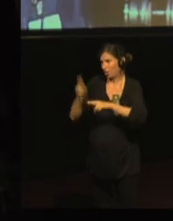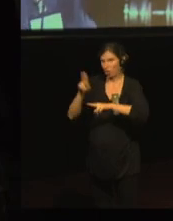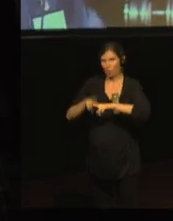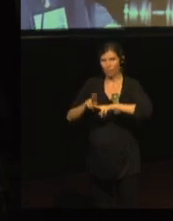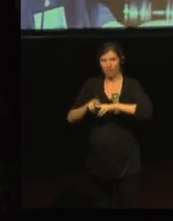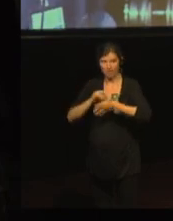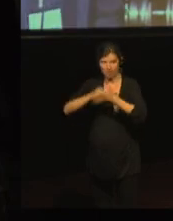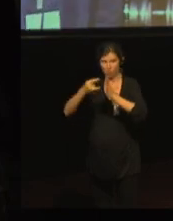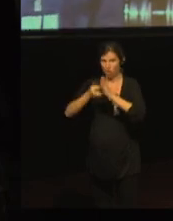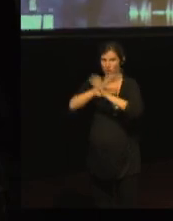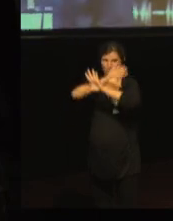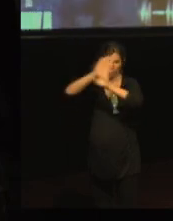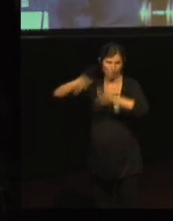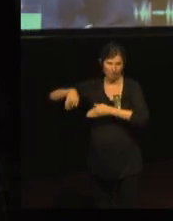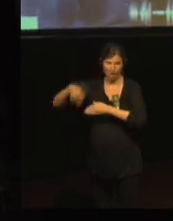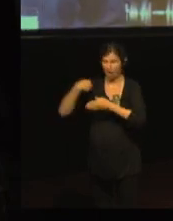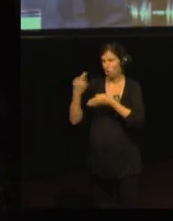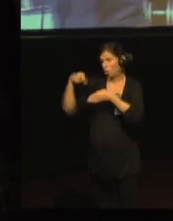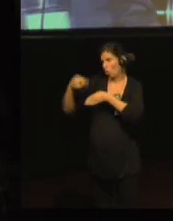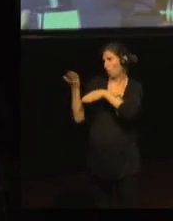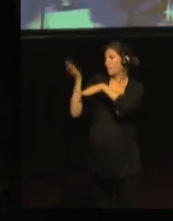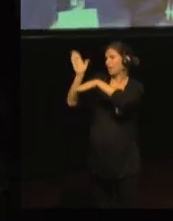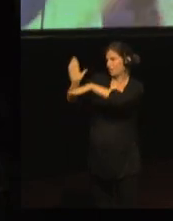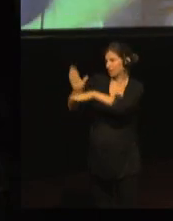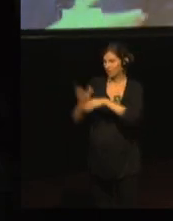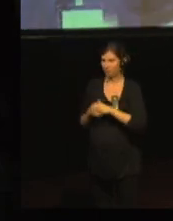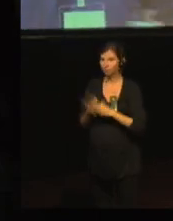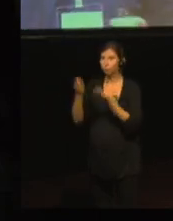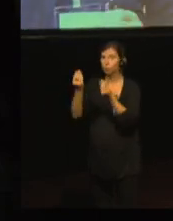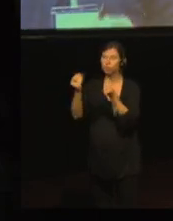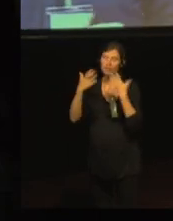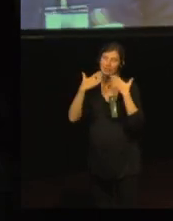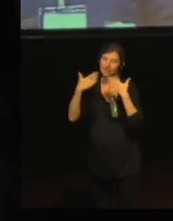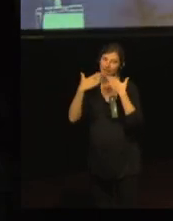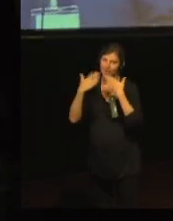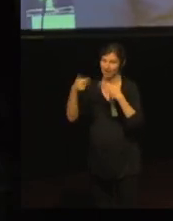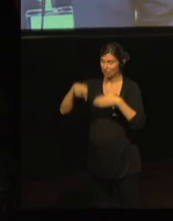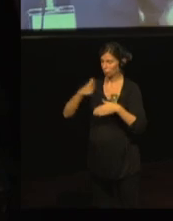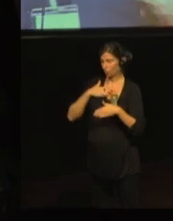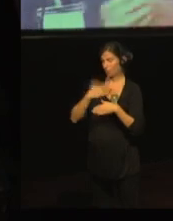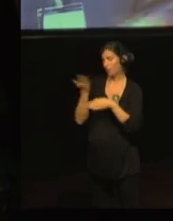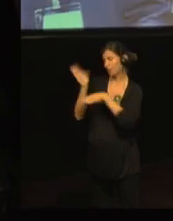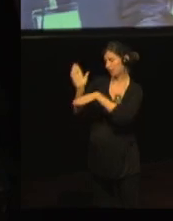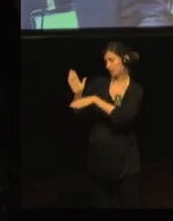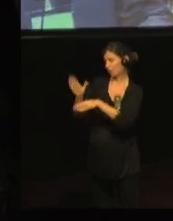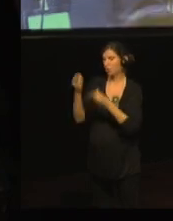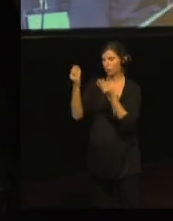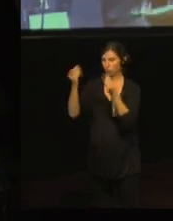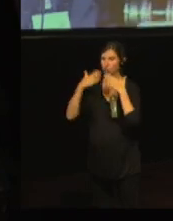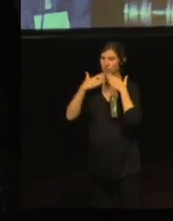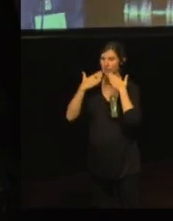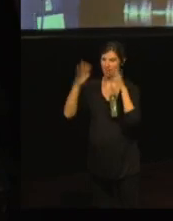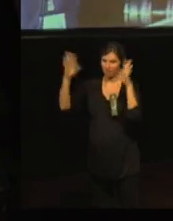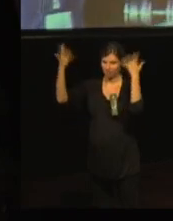Thank you. This was my presentation and from now you can here more about the details. Thank you.